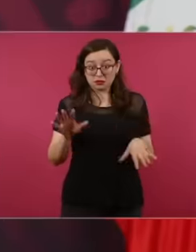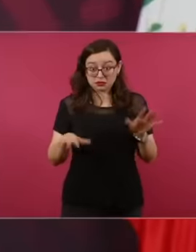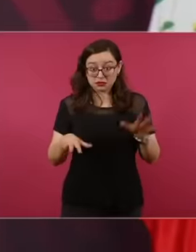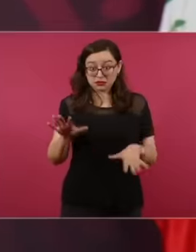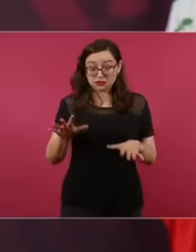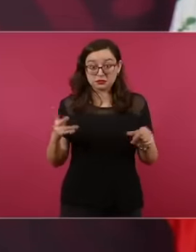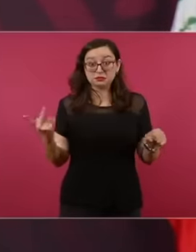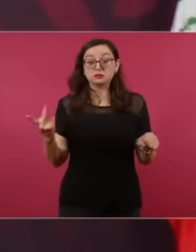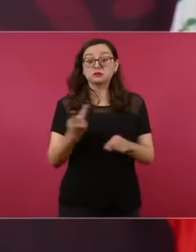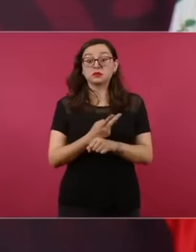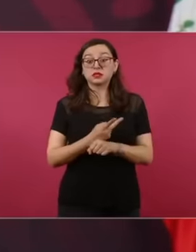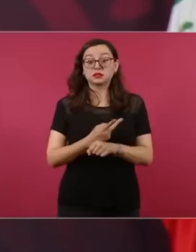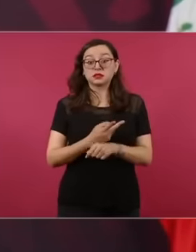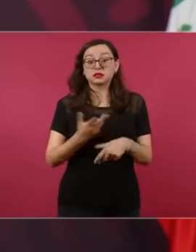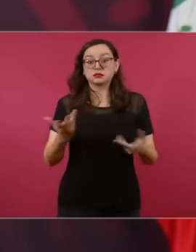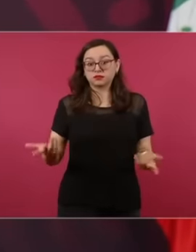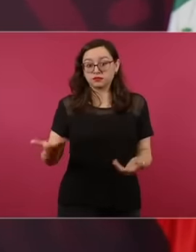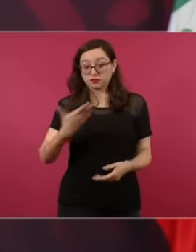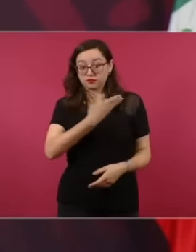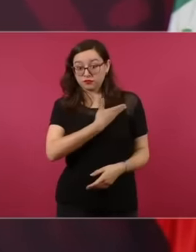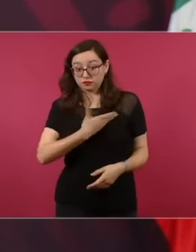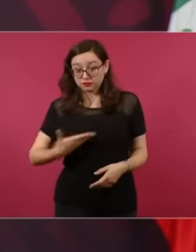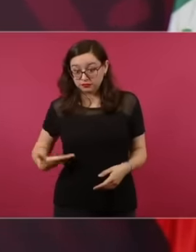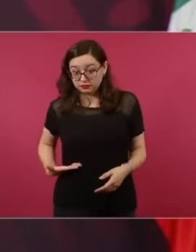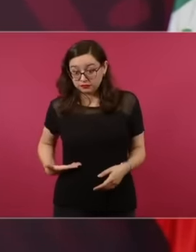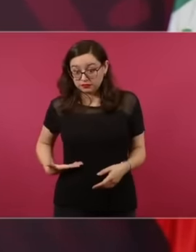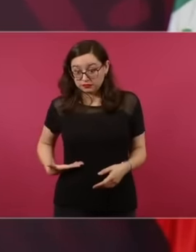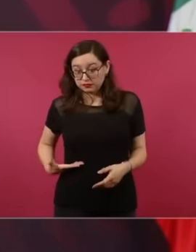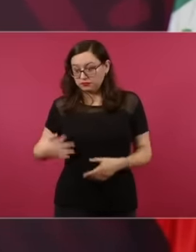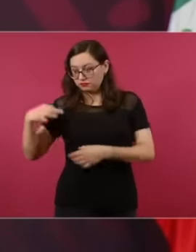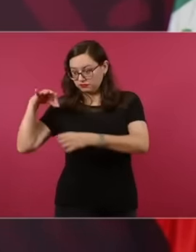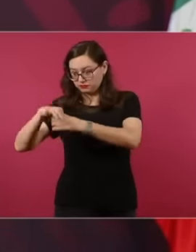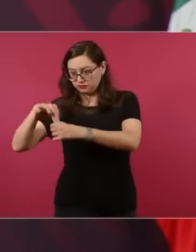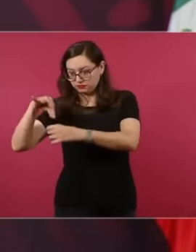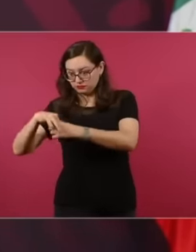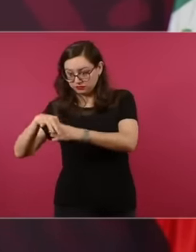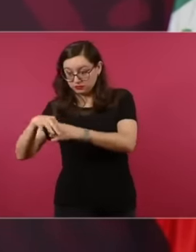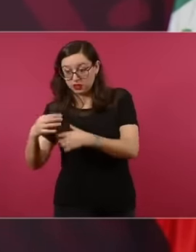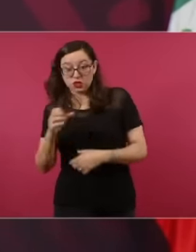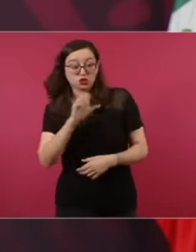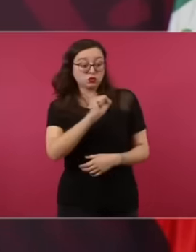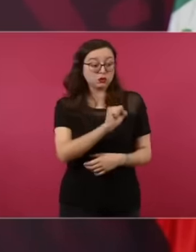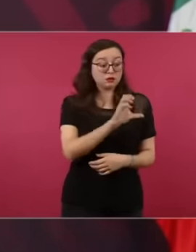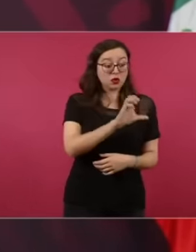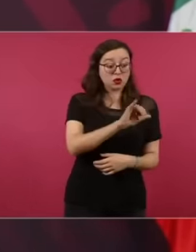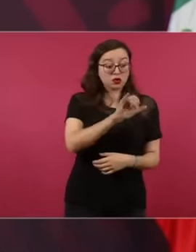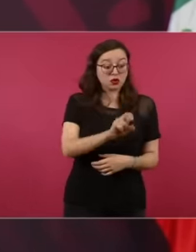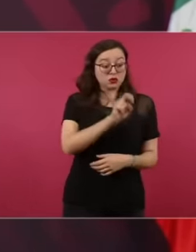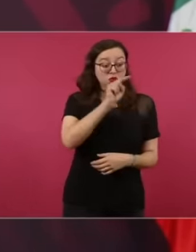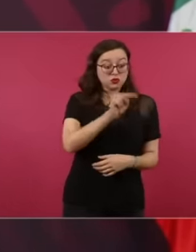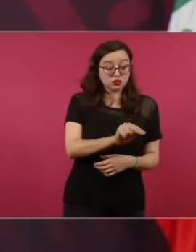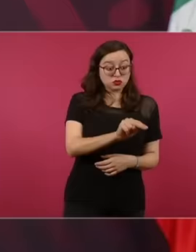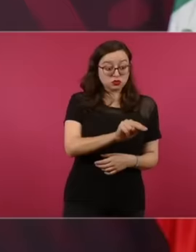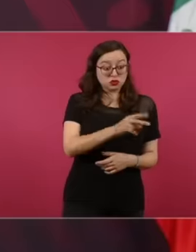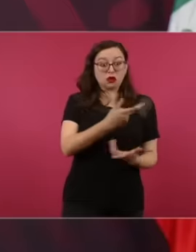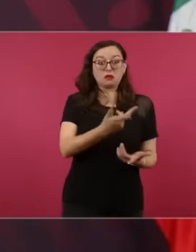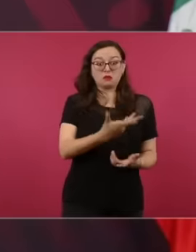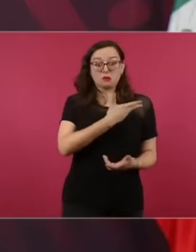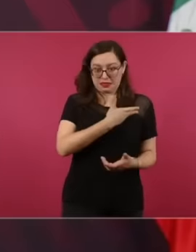vice president when for some reason he was not counted With the